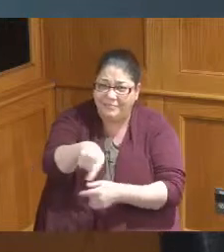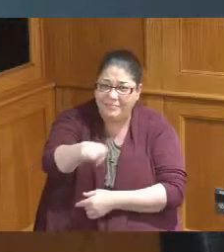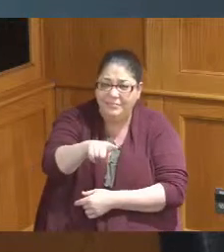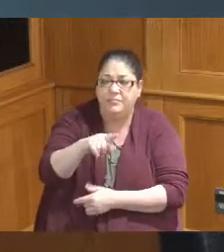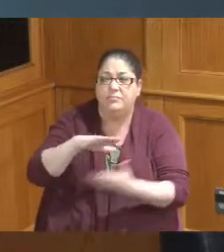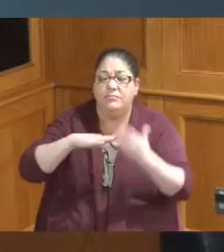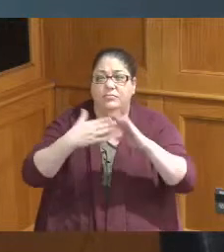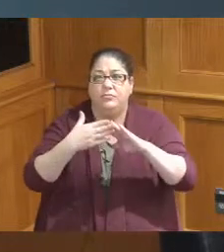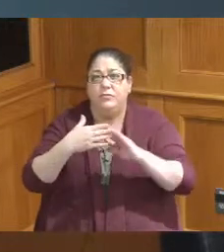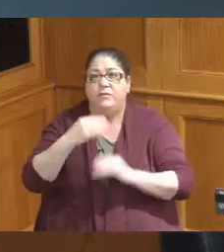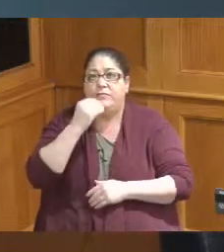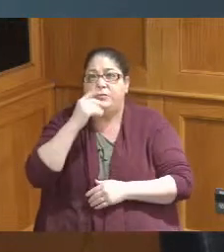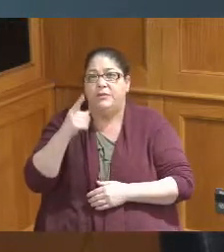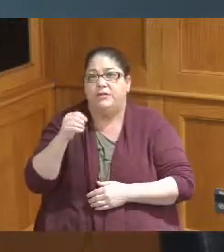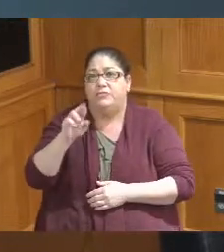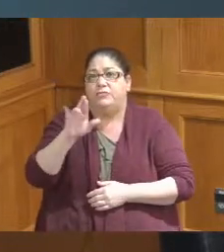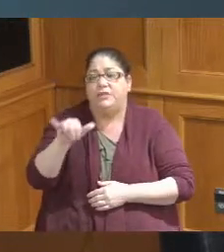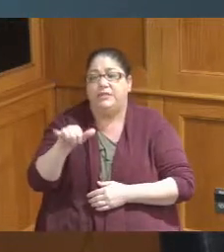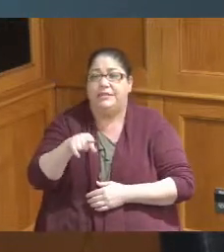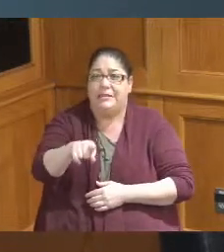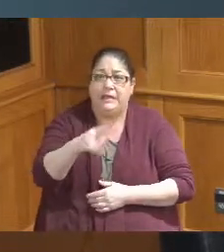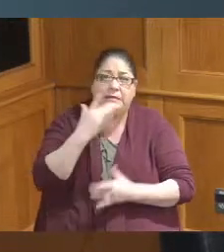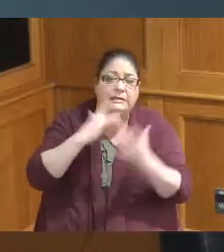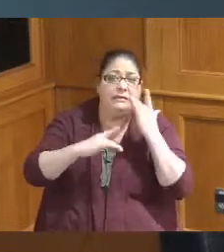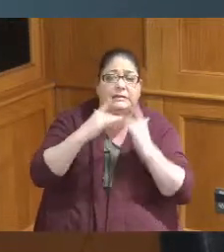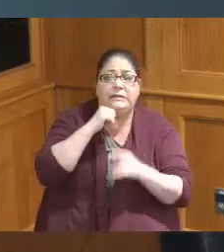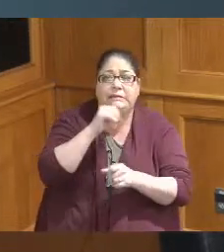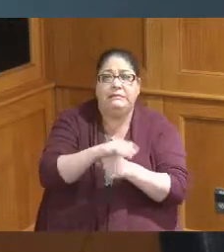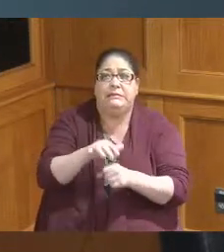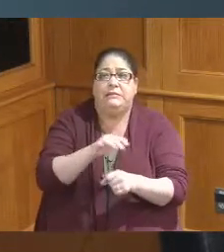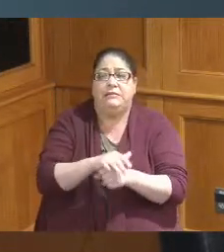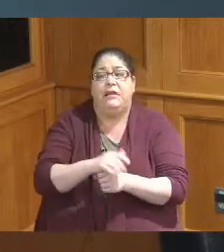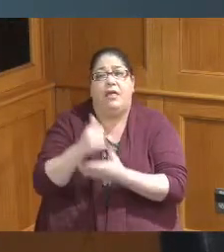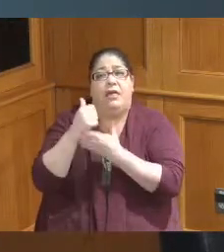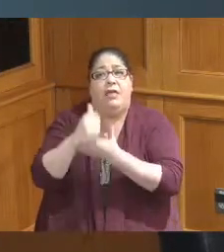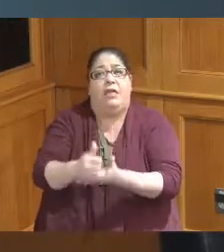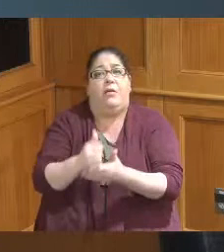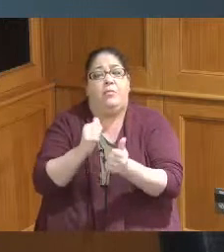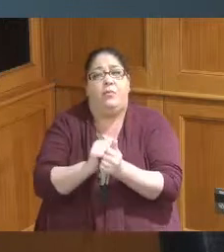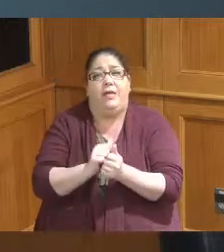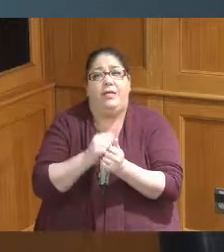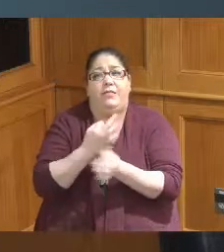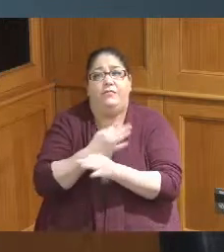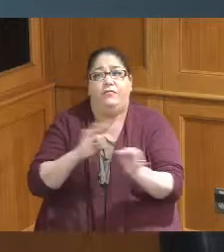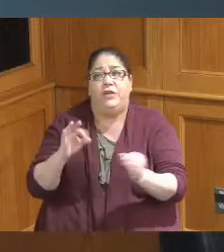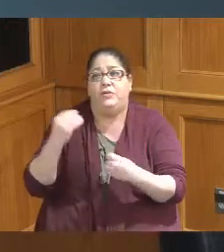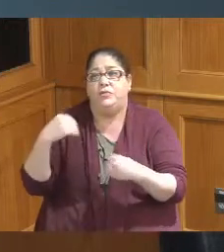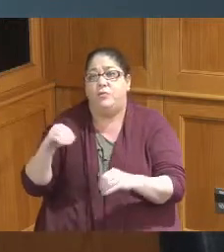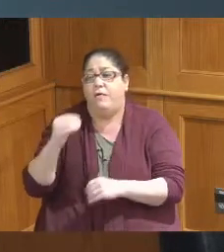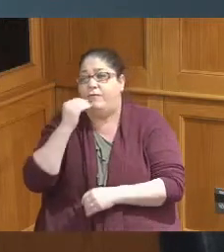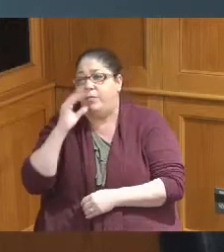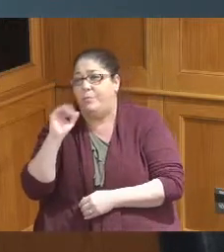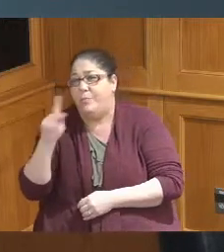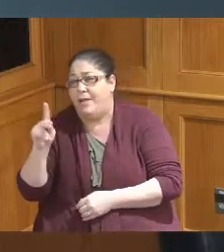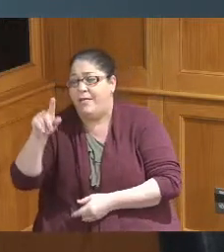food pantries and they take the pressure off of Freestore Foodbank because they're able to you